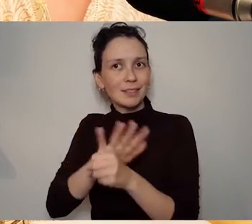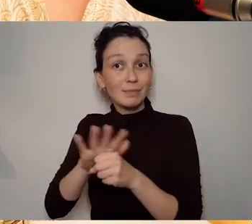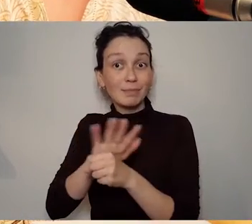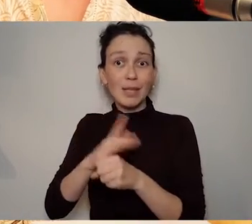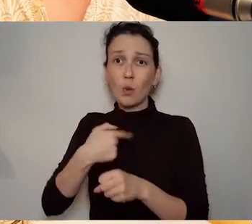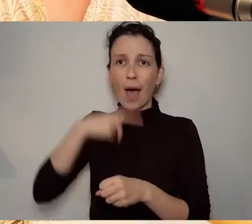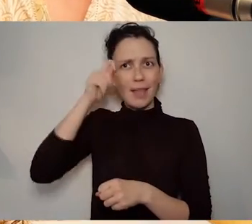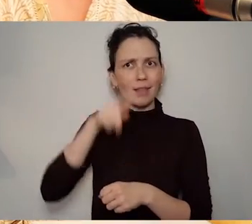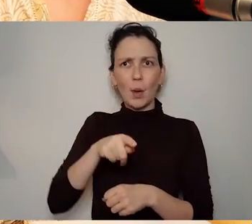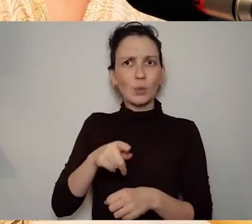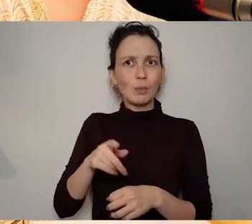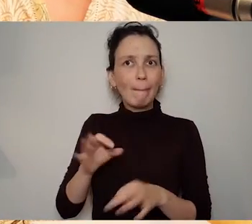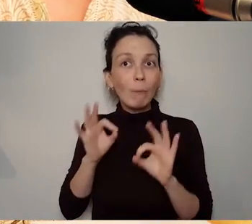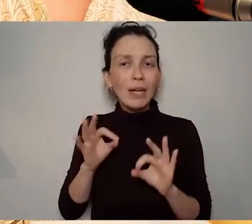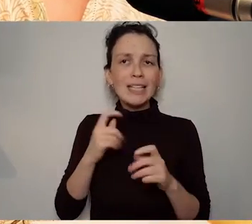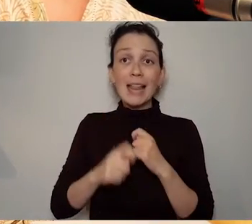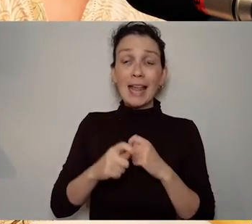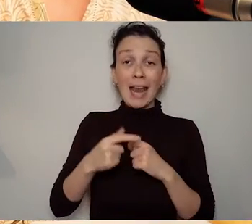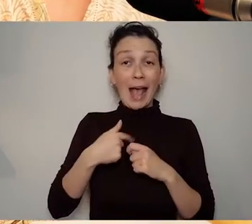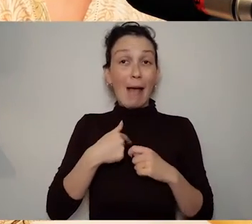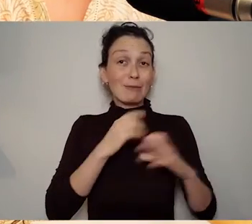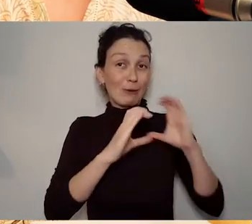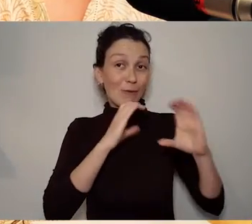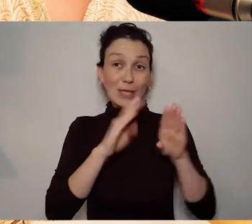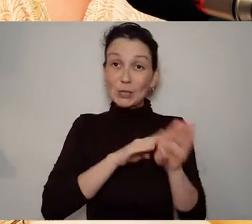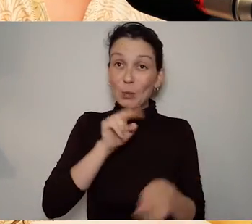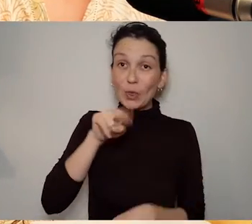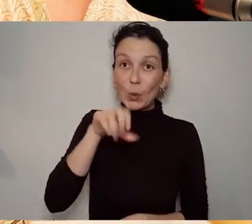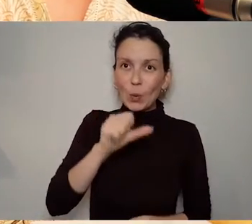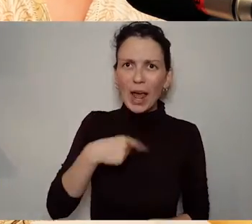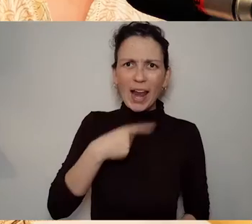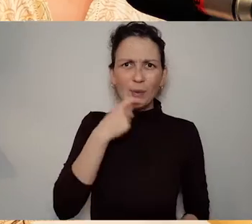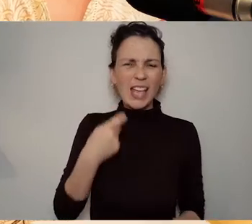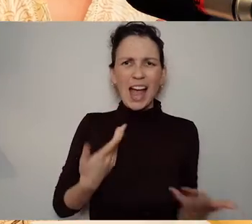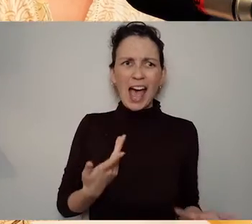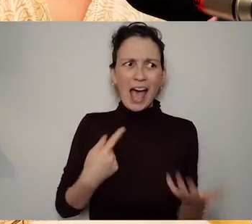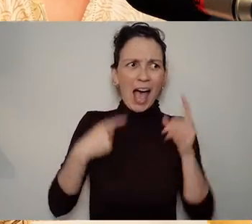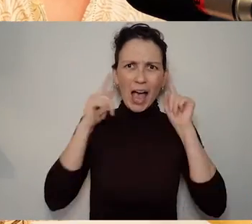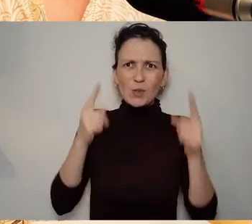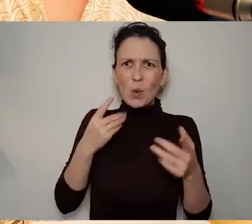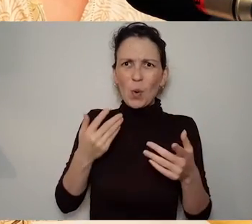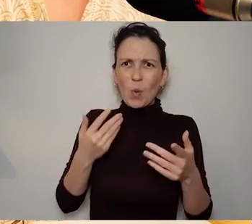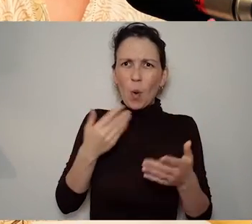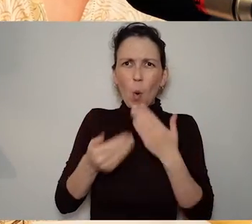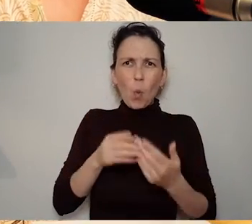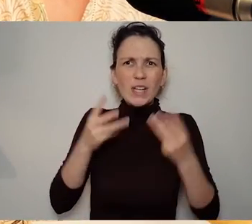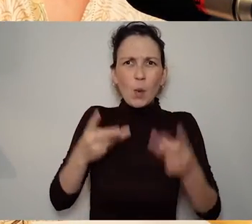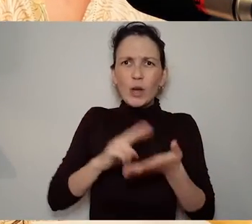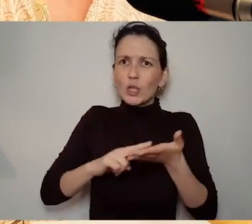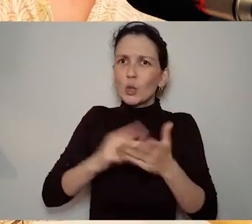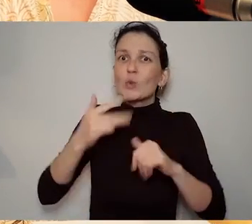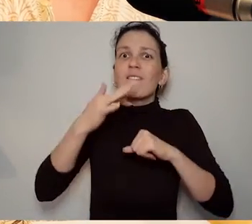want to do something and surely this is a great way to tell the story of maybe some Waterford